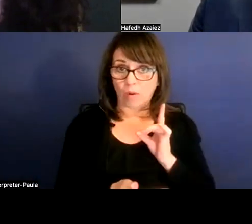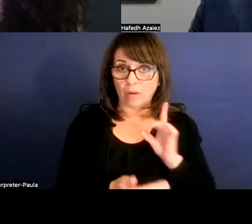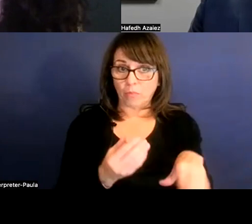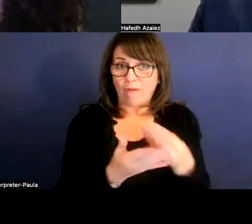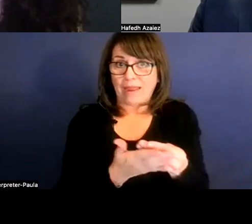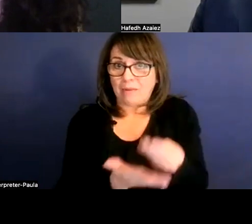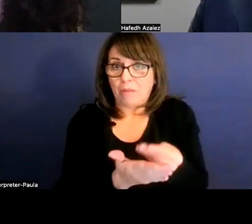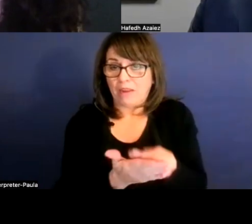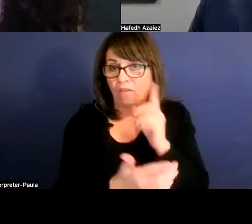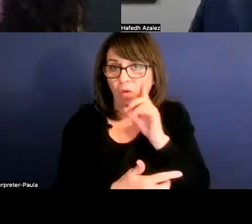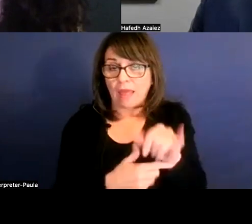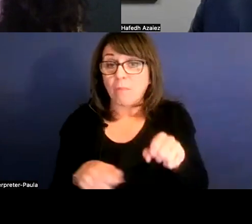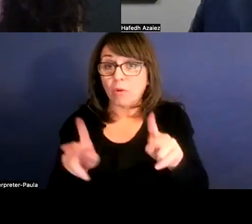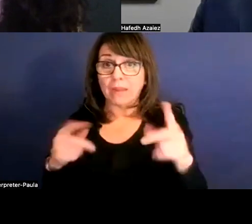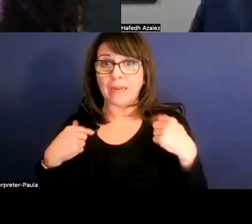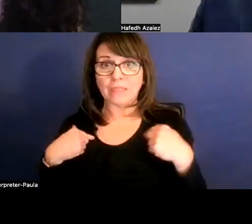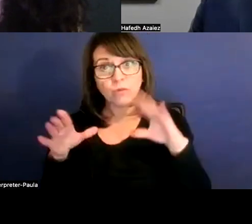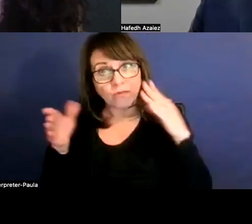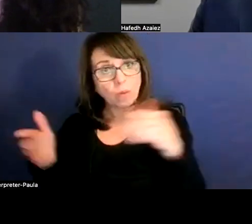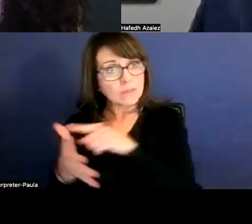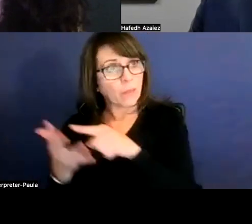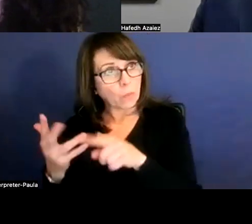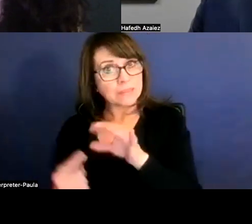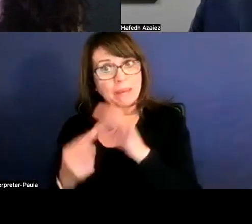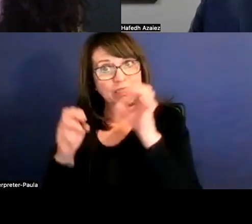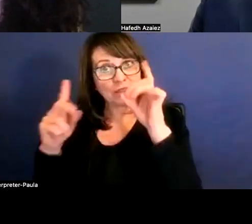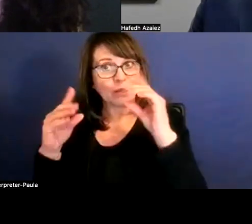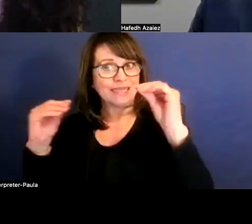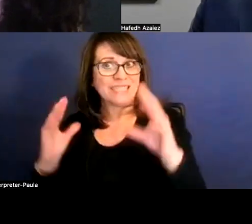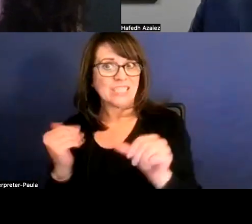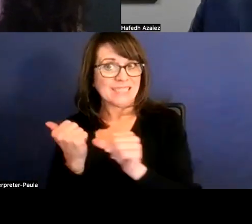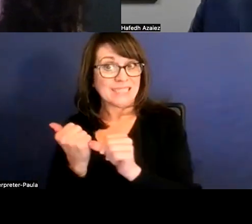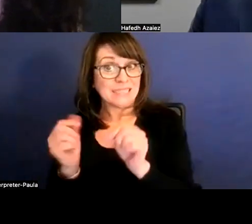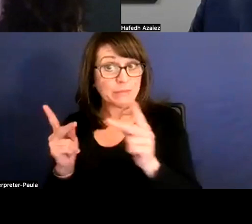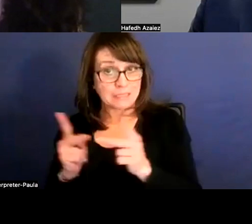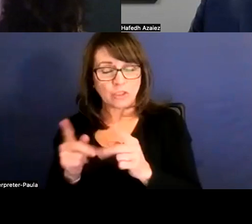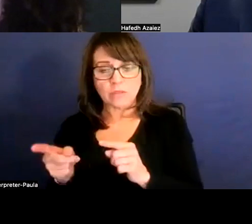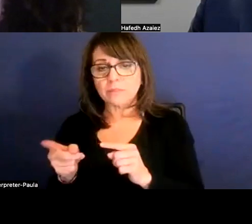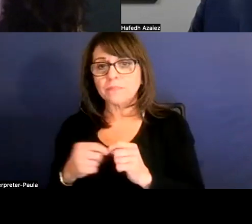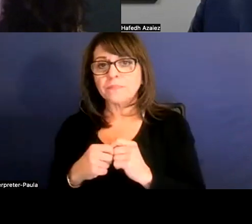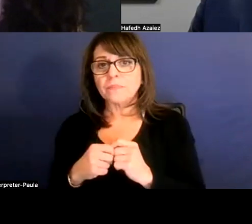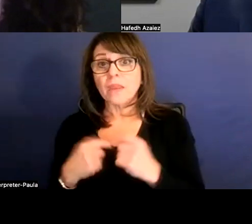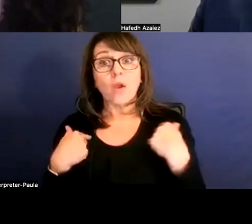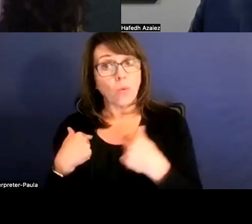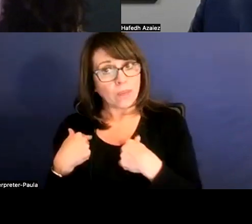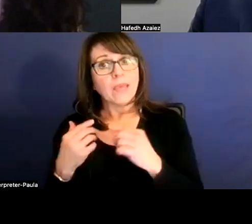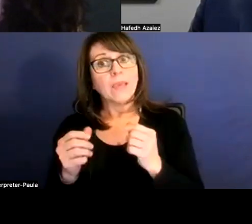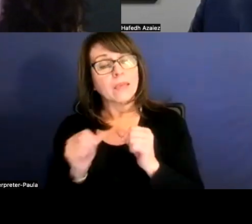that allowed us to kind of really focus on those special education teaching assistant positions. We continue to be challenged with ensuring